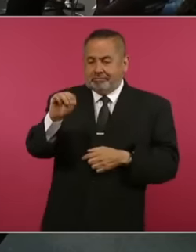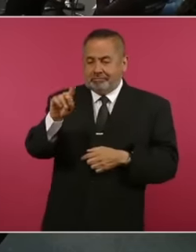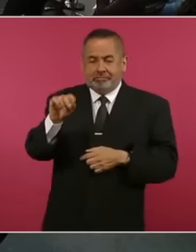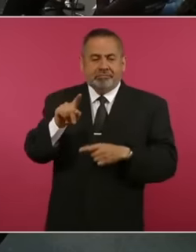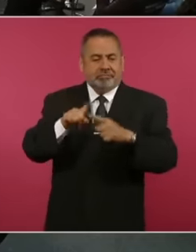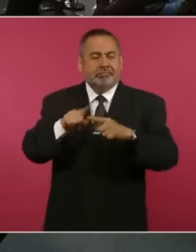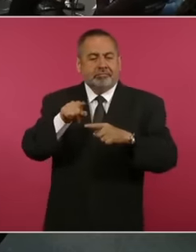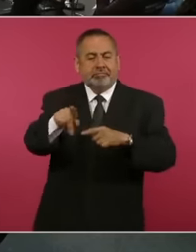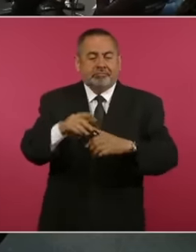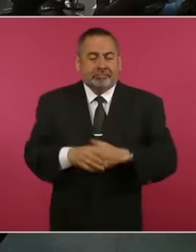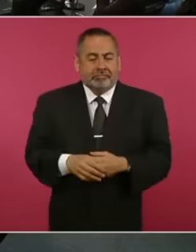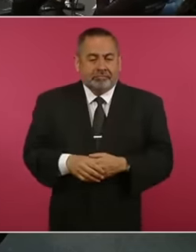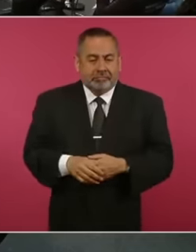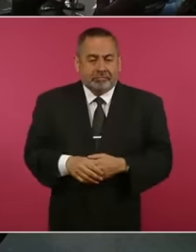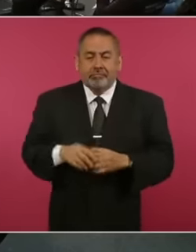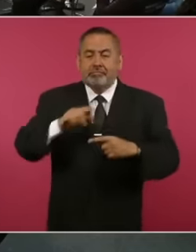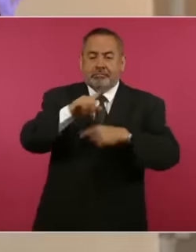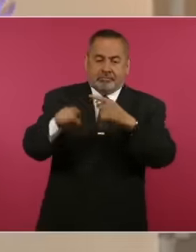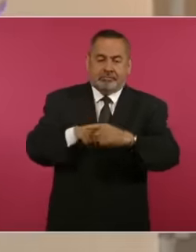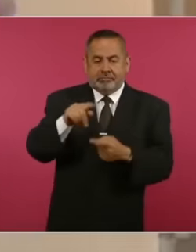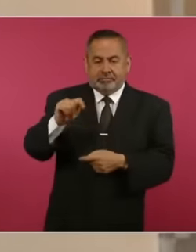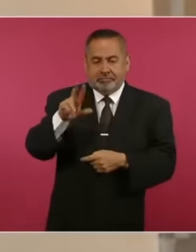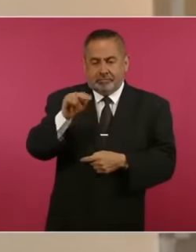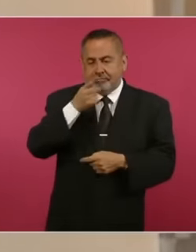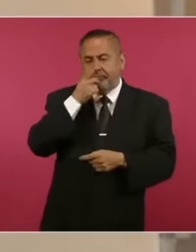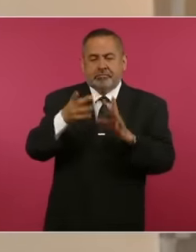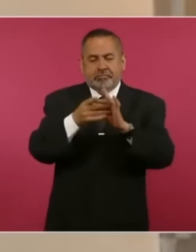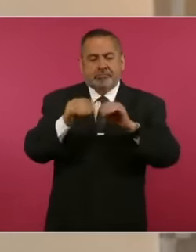note from Telemundo denying that they did not publish this information, you don't put what